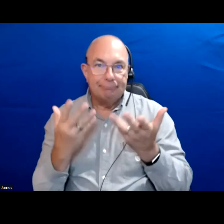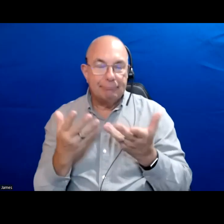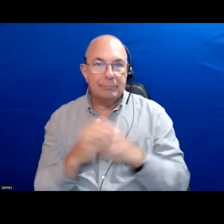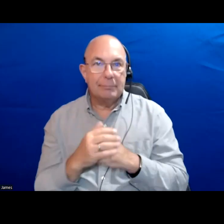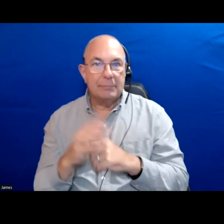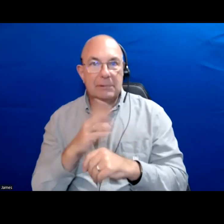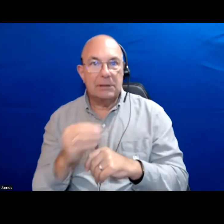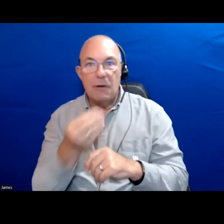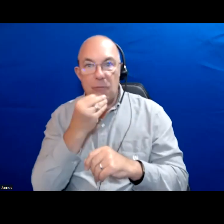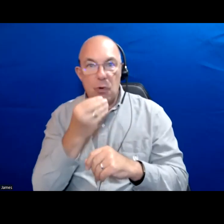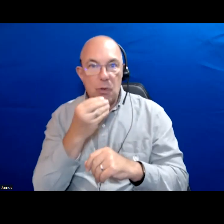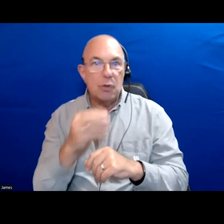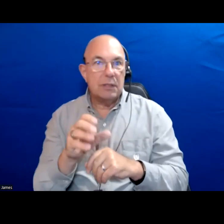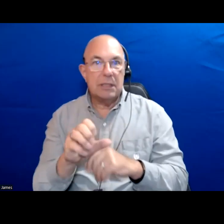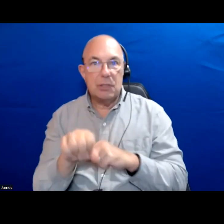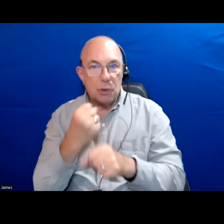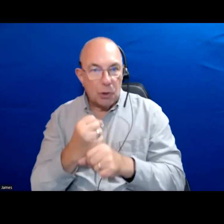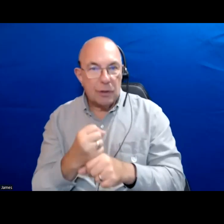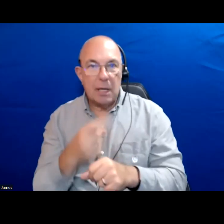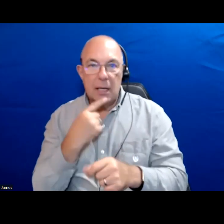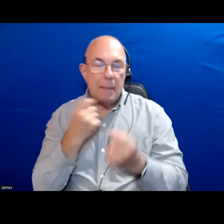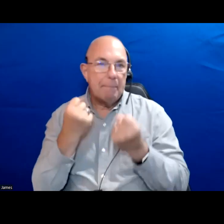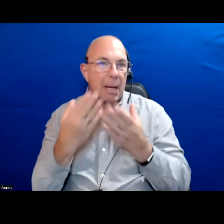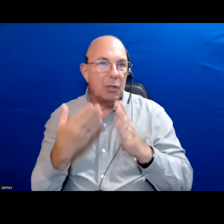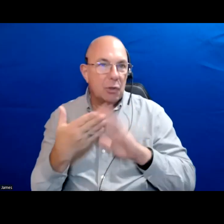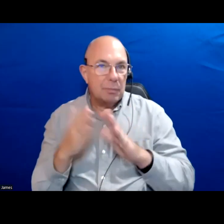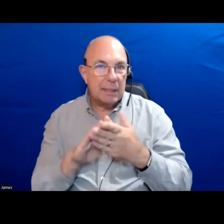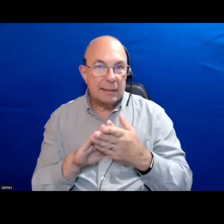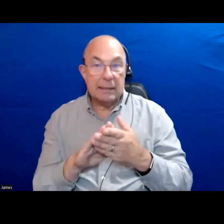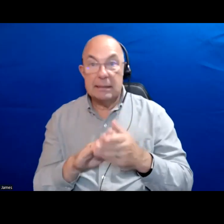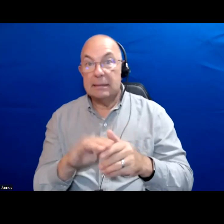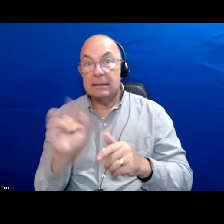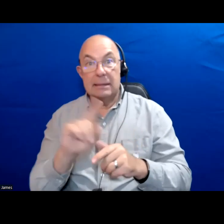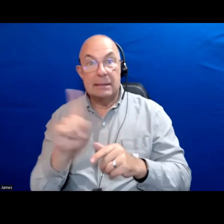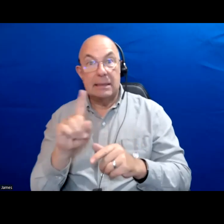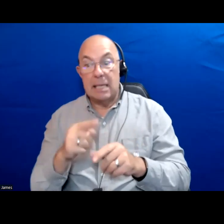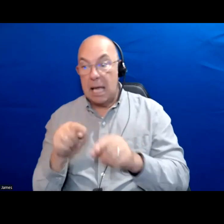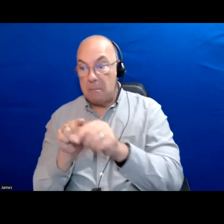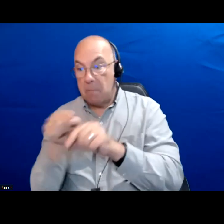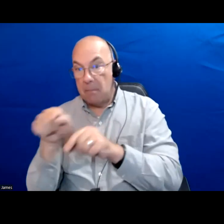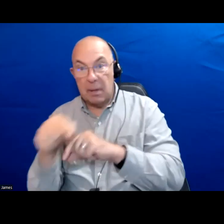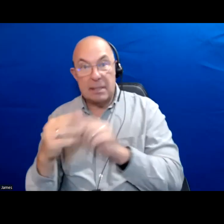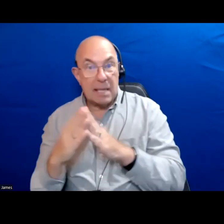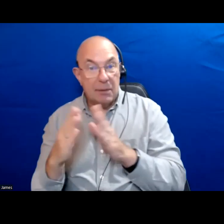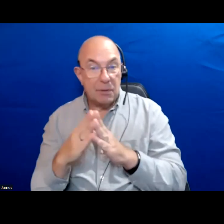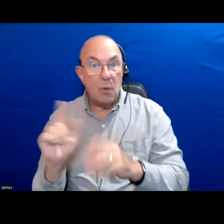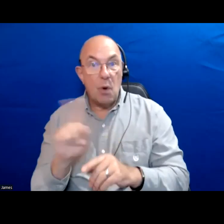And food security. We have so many communities again, especially outside of the downtown core where there are food deserts.